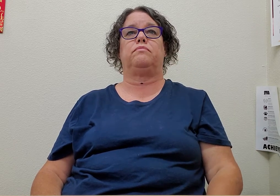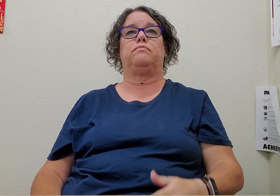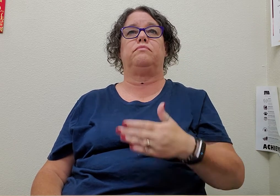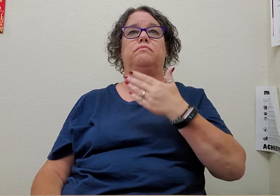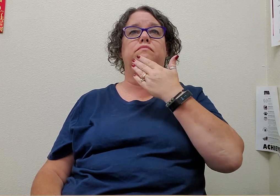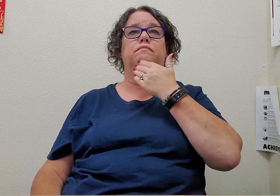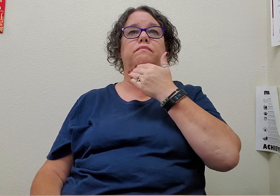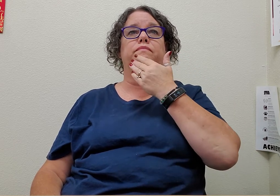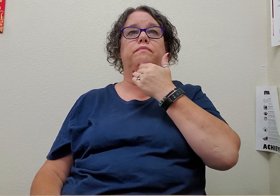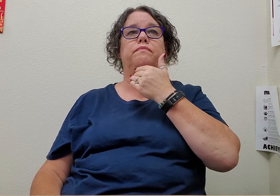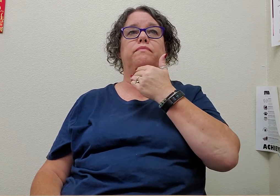sugar/sweet